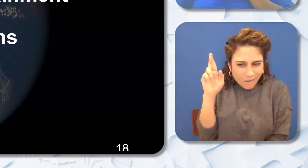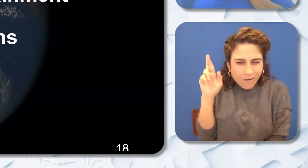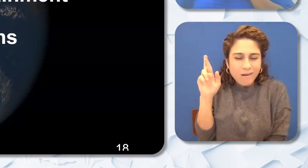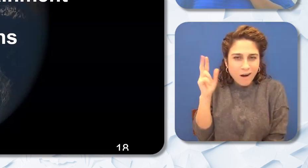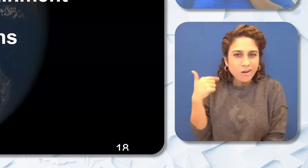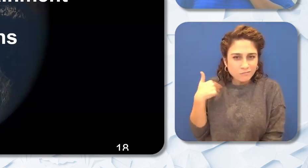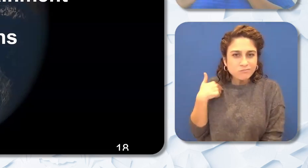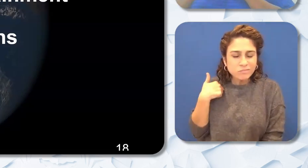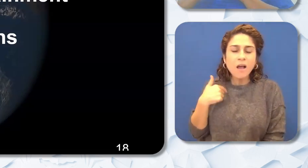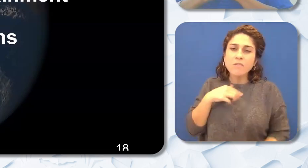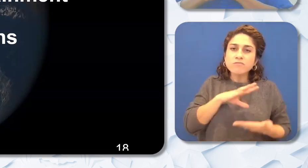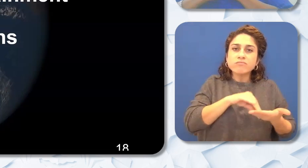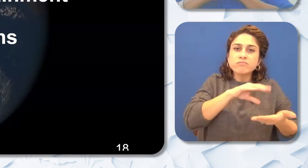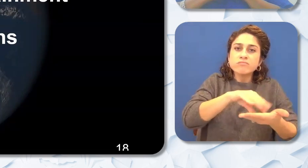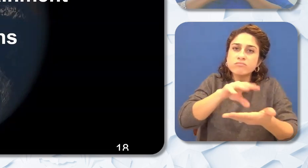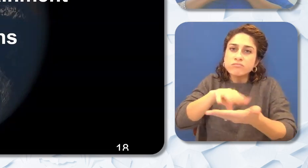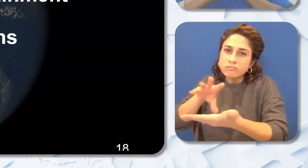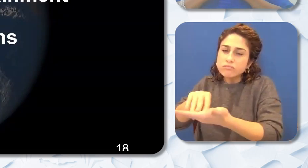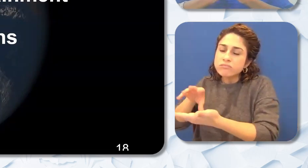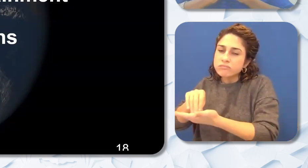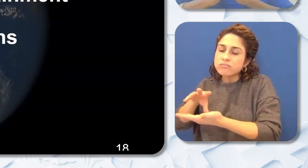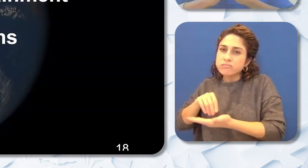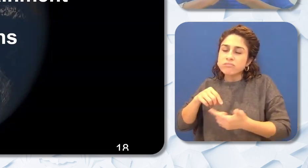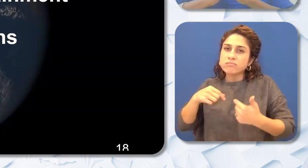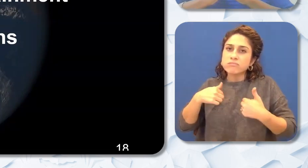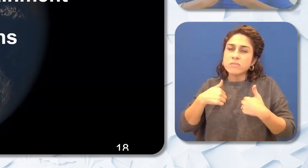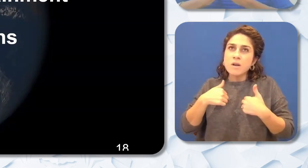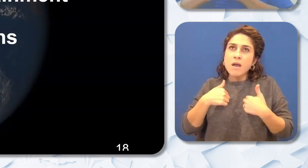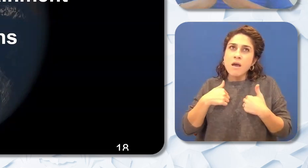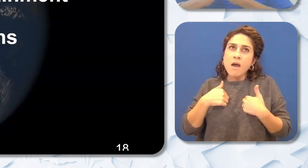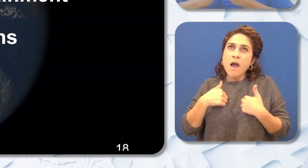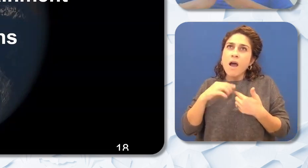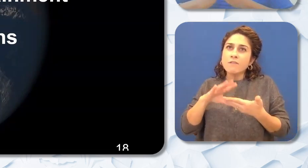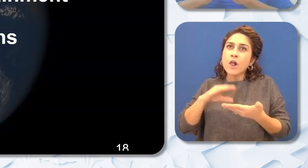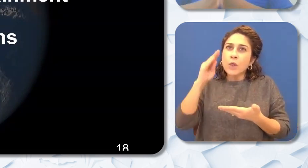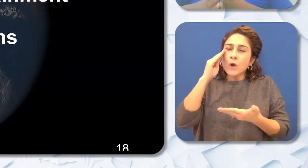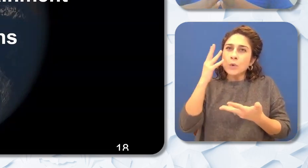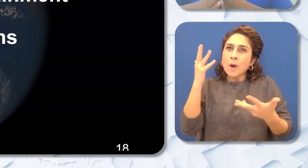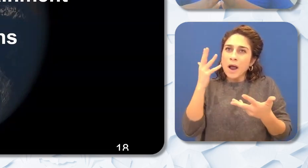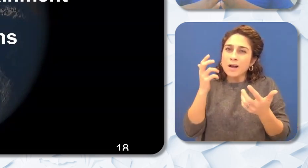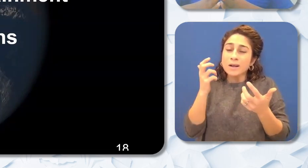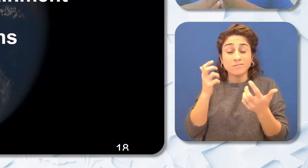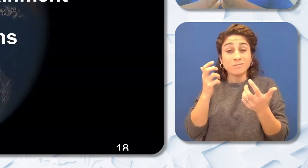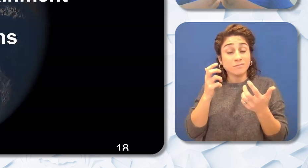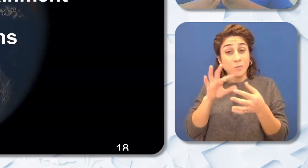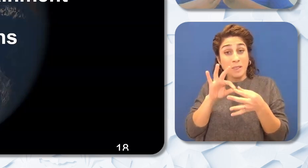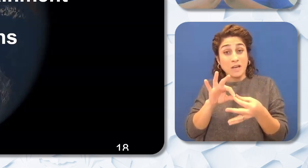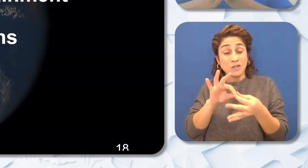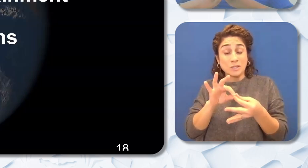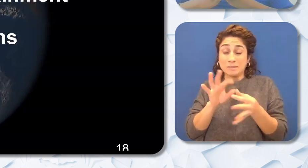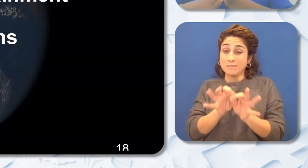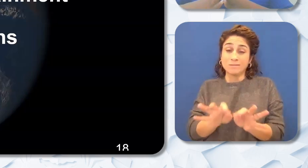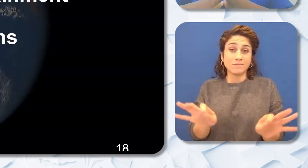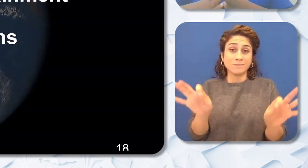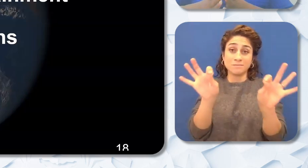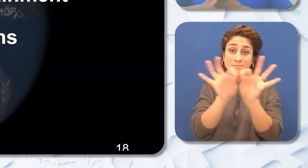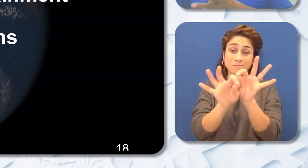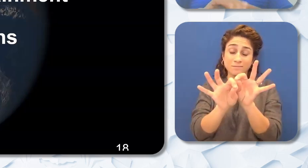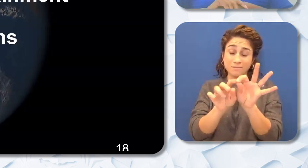I've learned a few things and I've definitely learned relationships matter. Definitely. Next